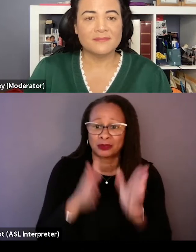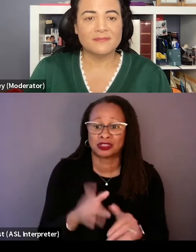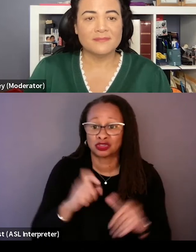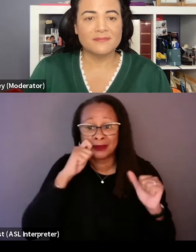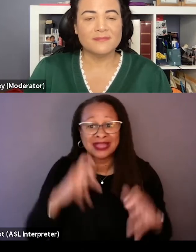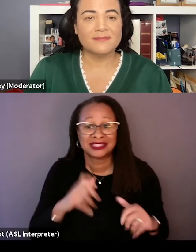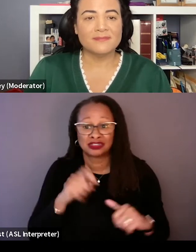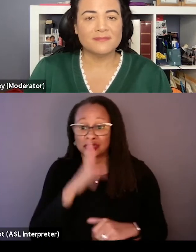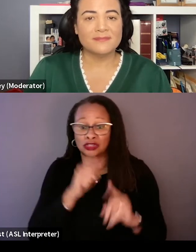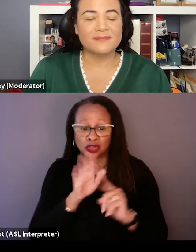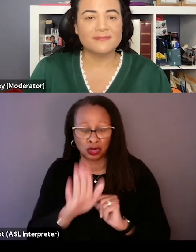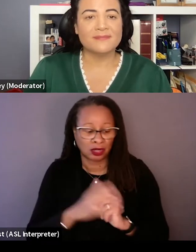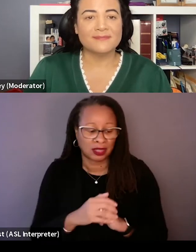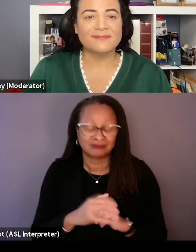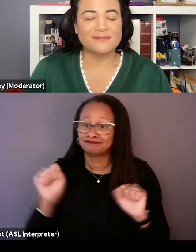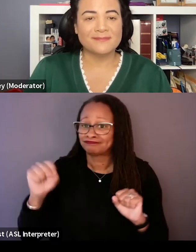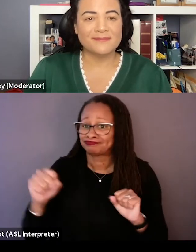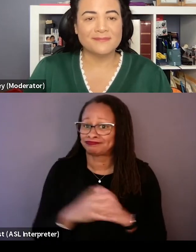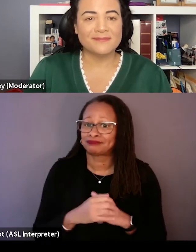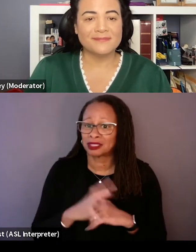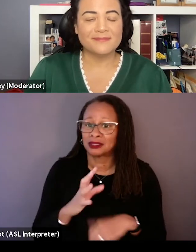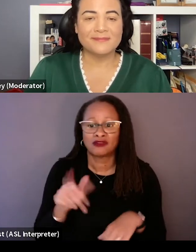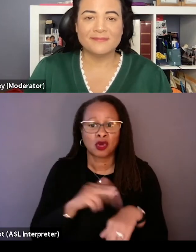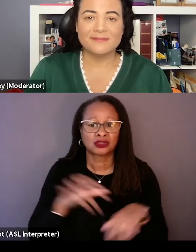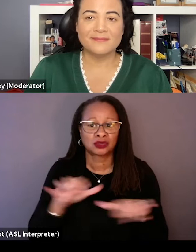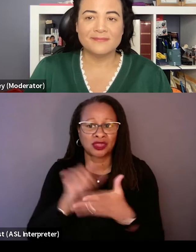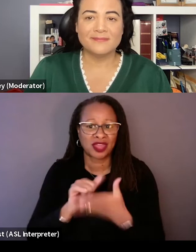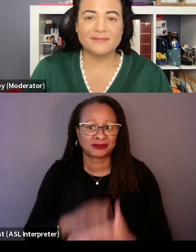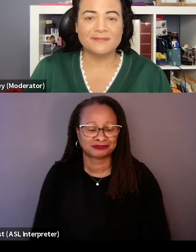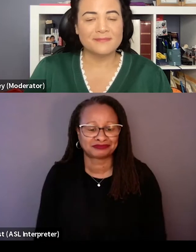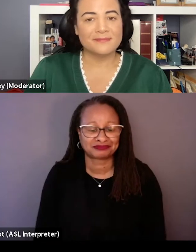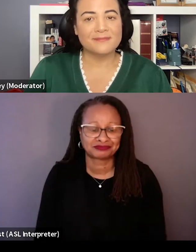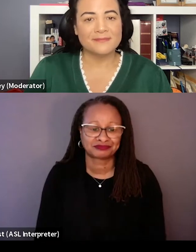And so it's like, yeah, yeah, well of course we'll do that. So yeah, they, it's such an interesting skill set.